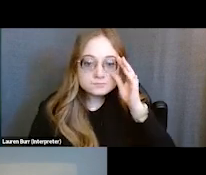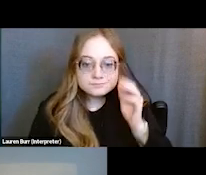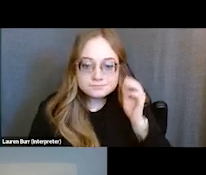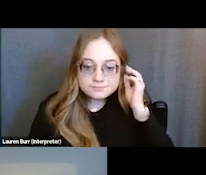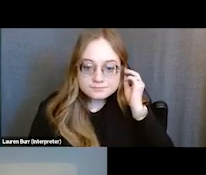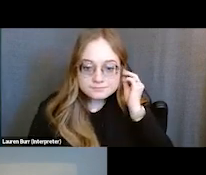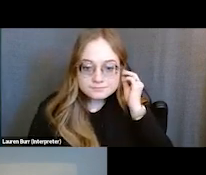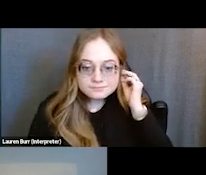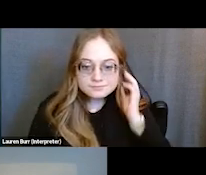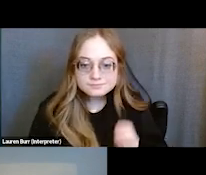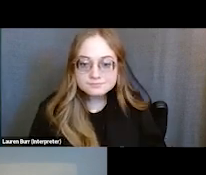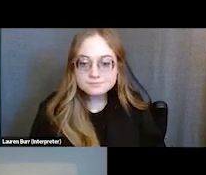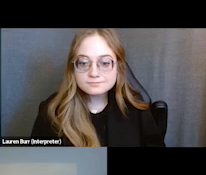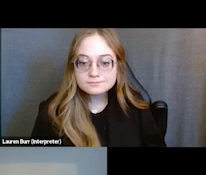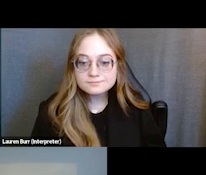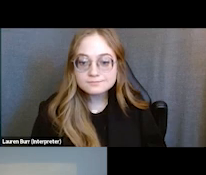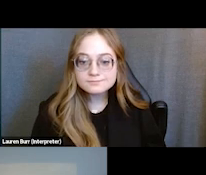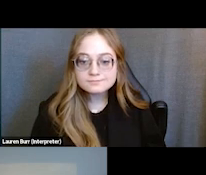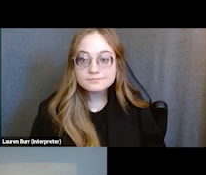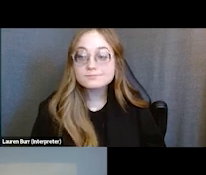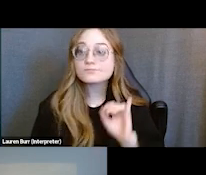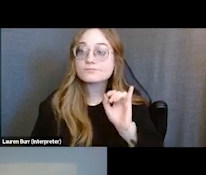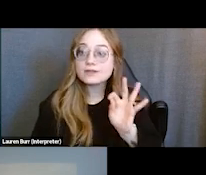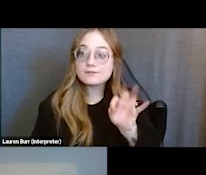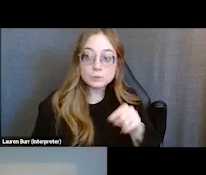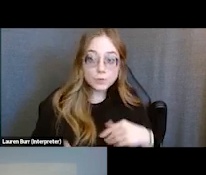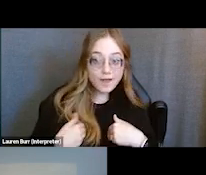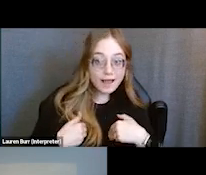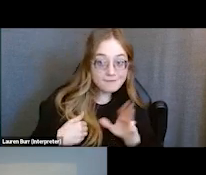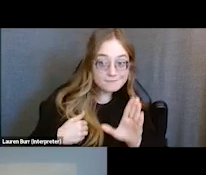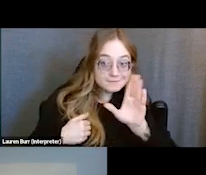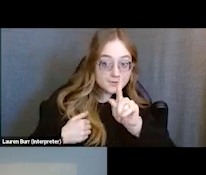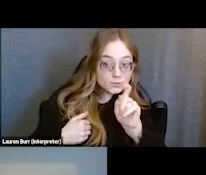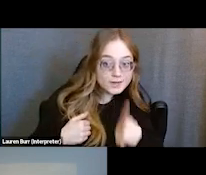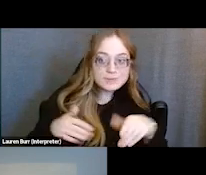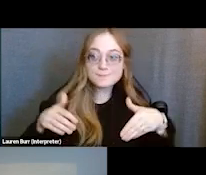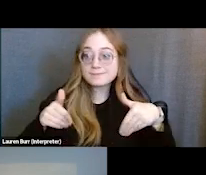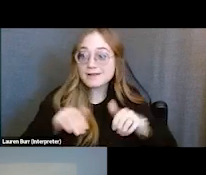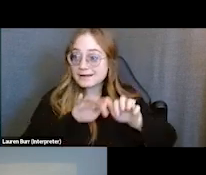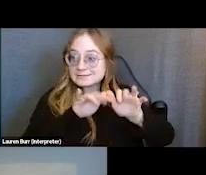And if you haven't asked your question yet and you have additional questions that you'd like to submit,